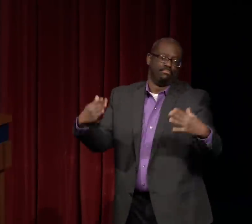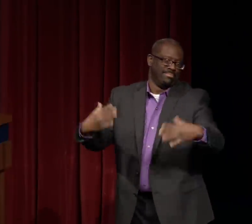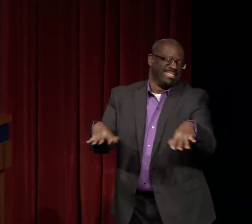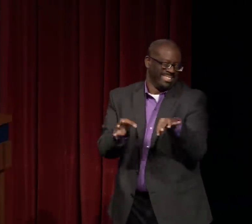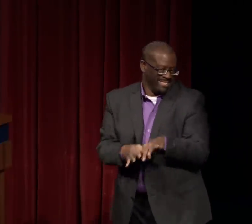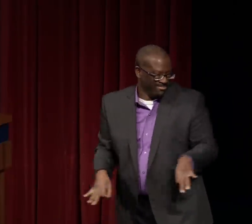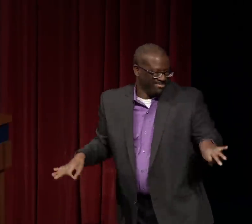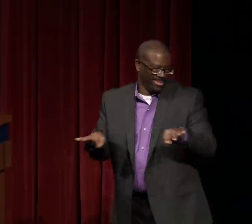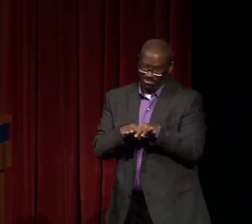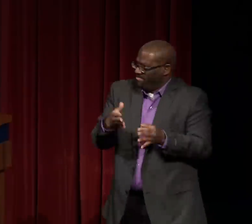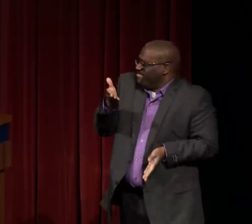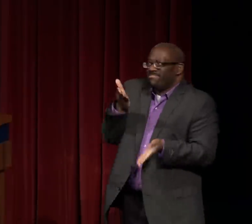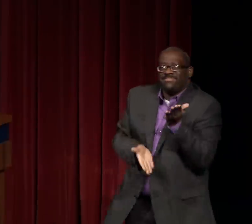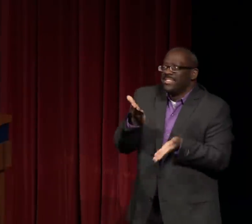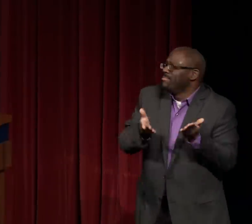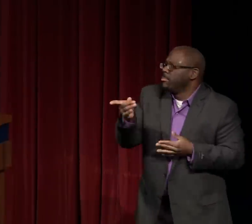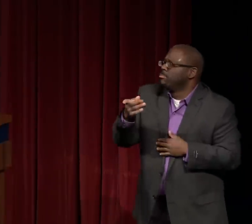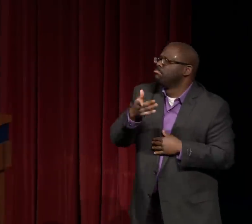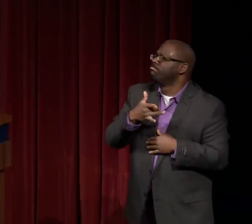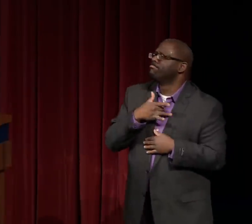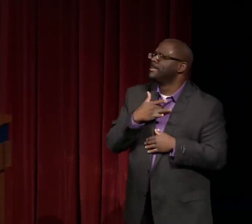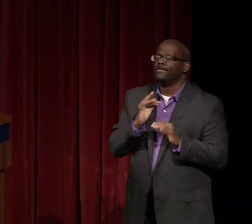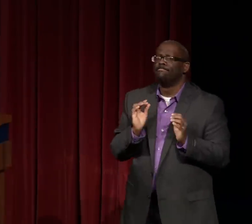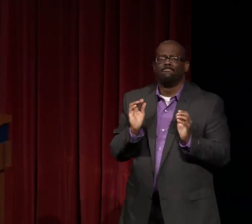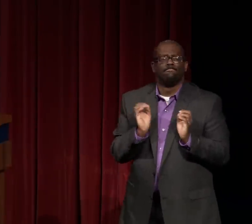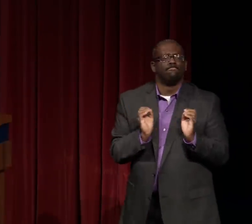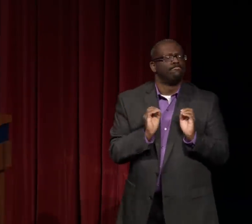Again, this is the importance of role models.